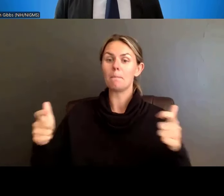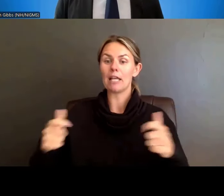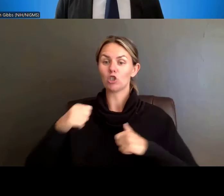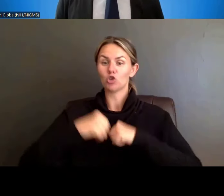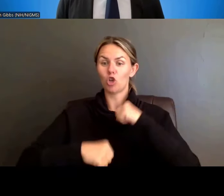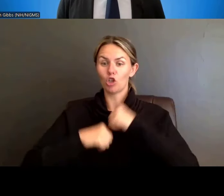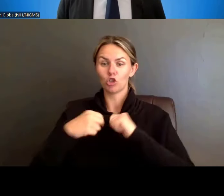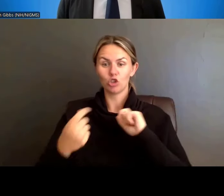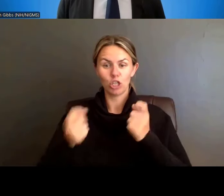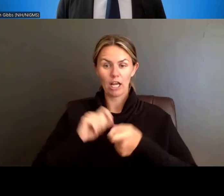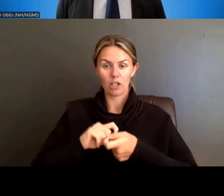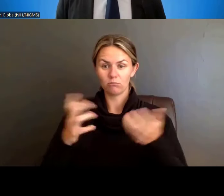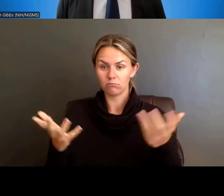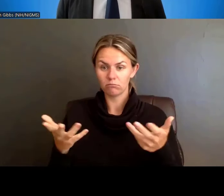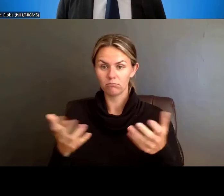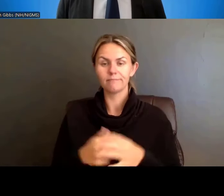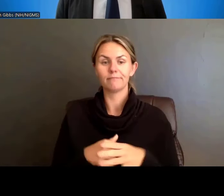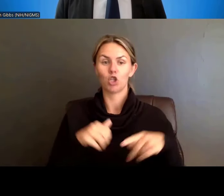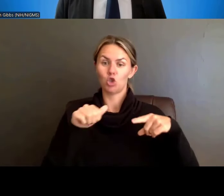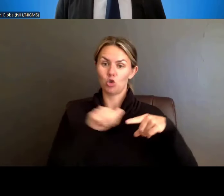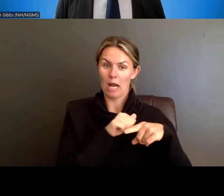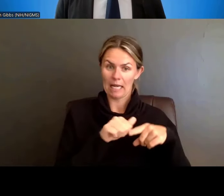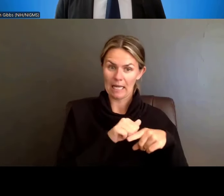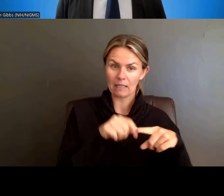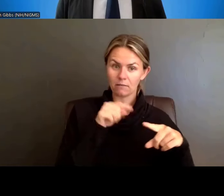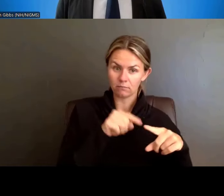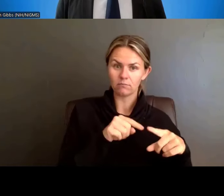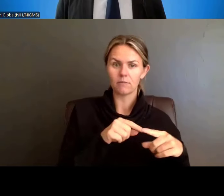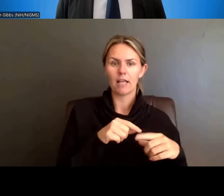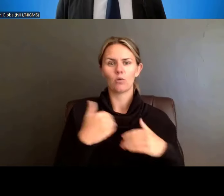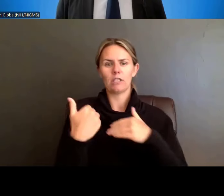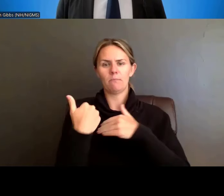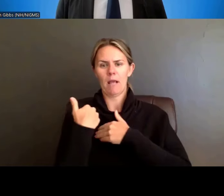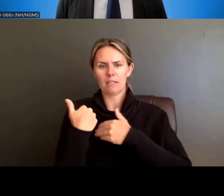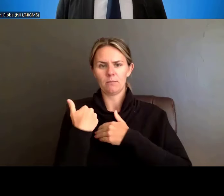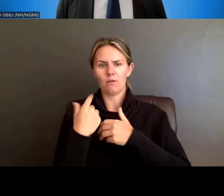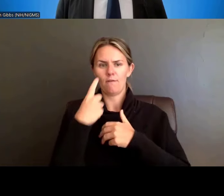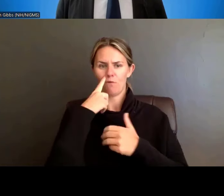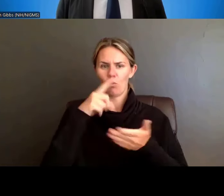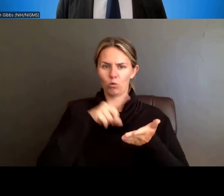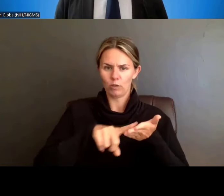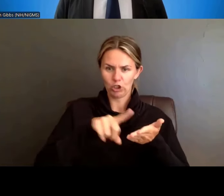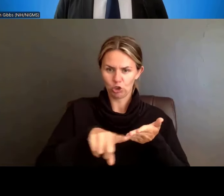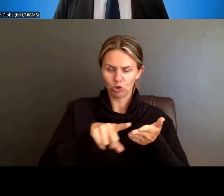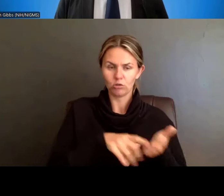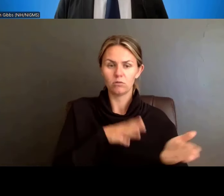and the responsible kind of good research, and the Recruitment Plan to Enhance Diversity, will become an additional review criteria